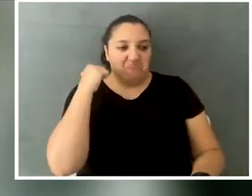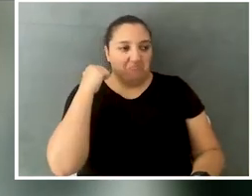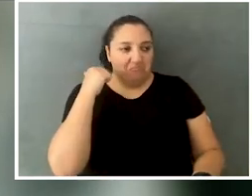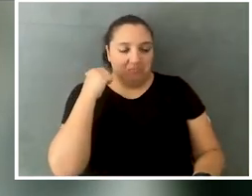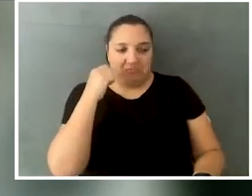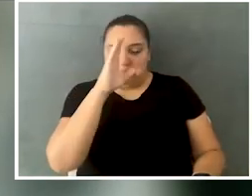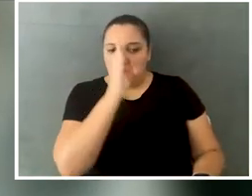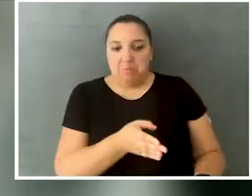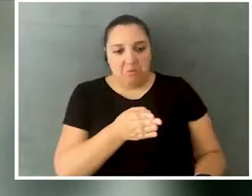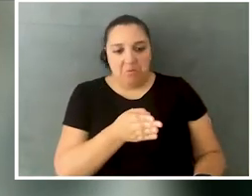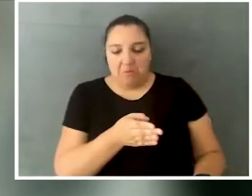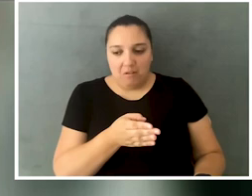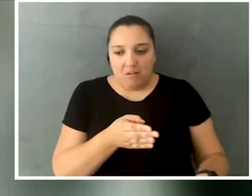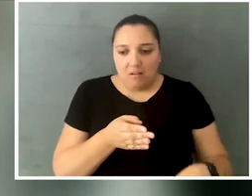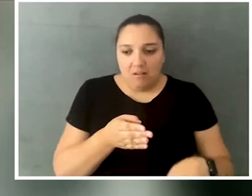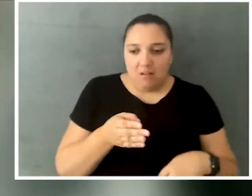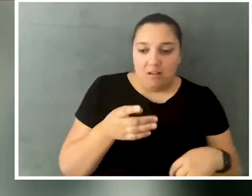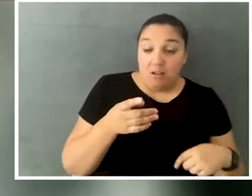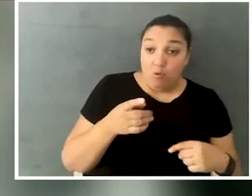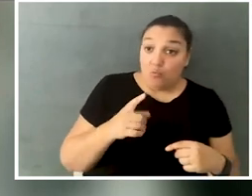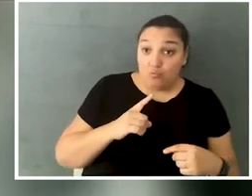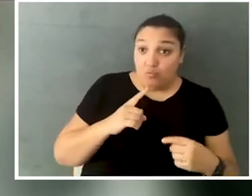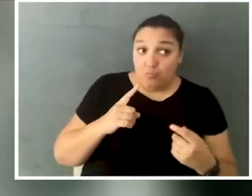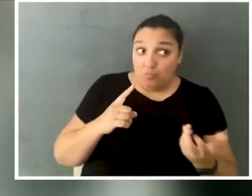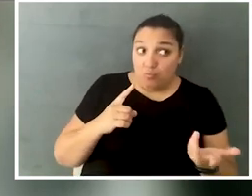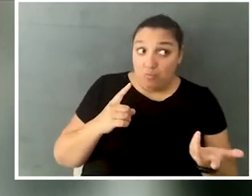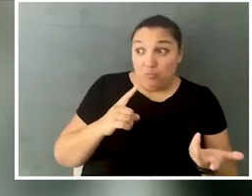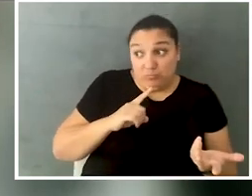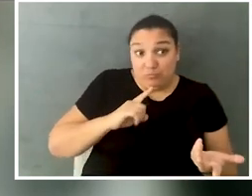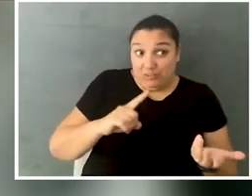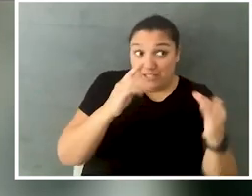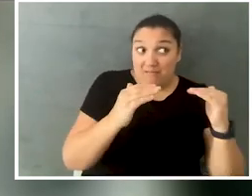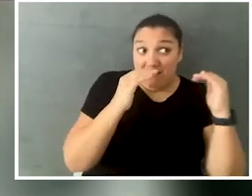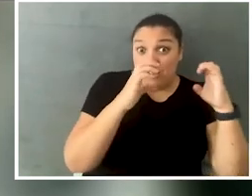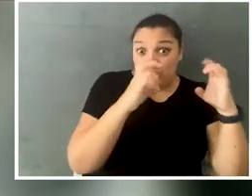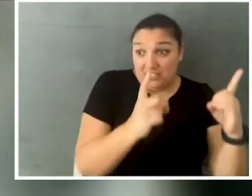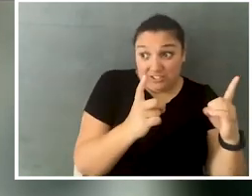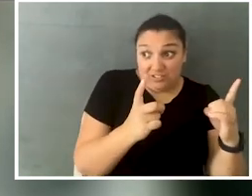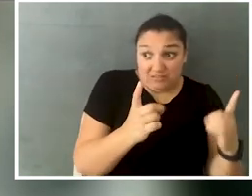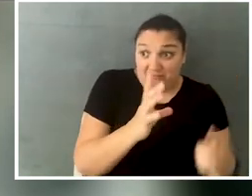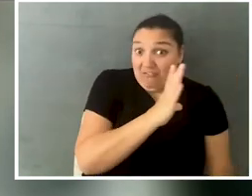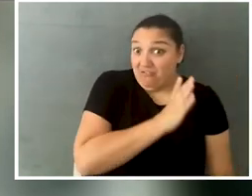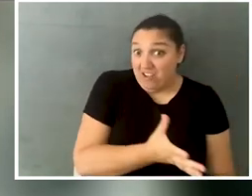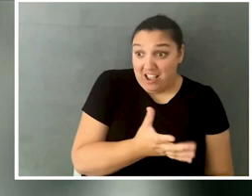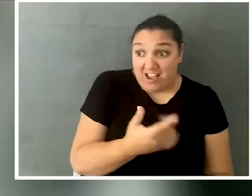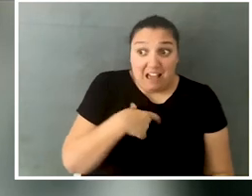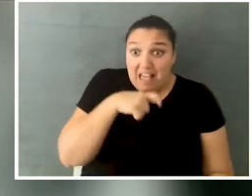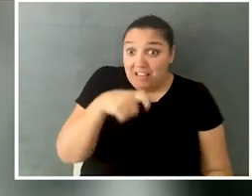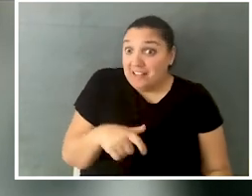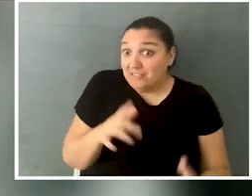like, anything that I received on the higher ed level was significantly better than, you know what I mean? There was no point where I had to contact OCR or a lawyer.